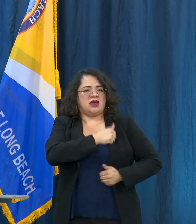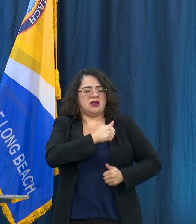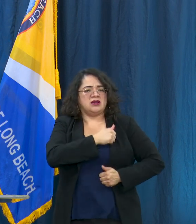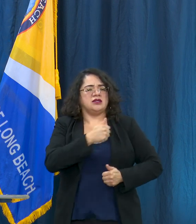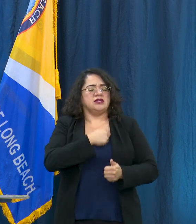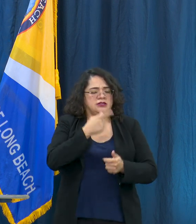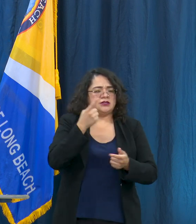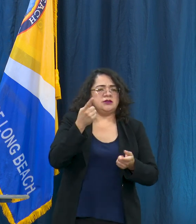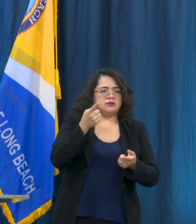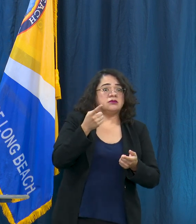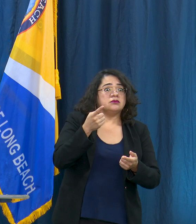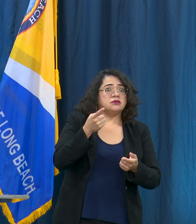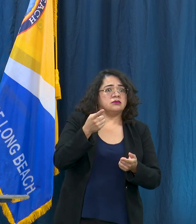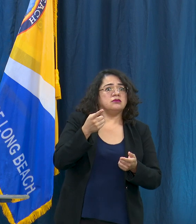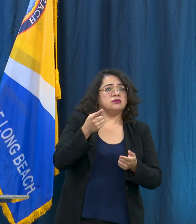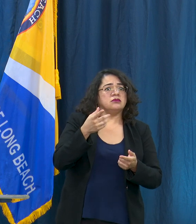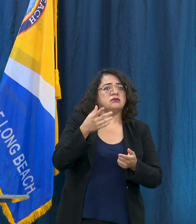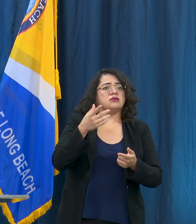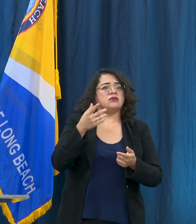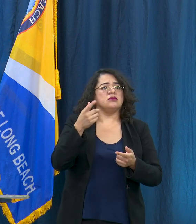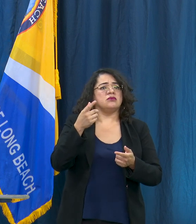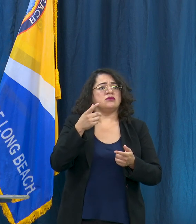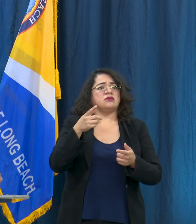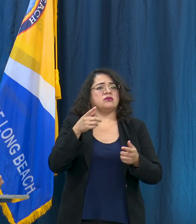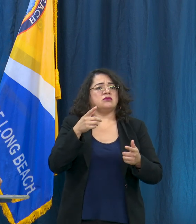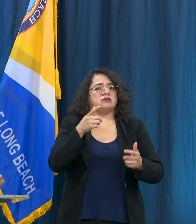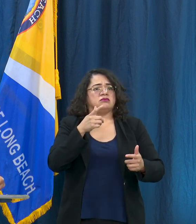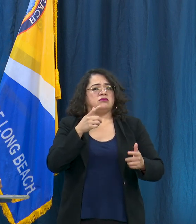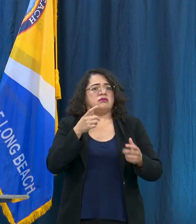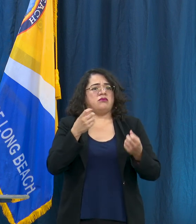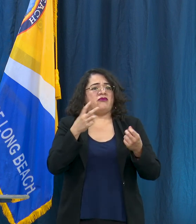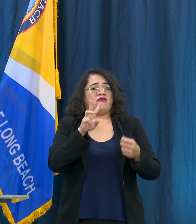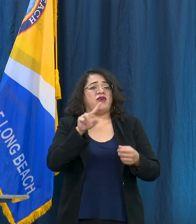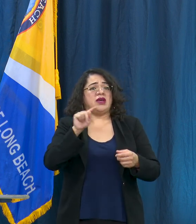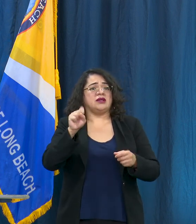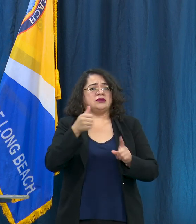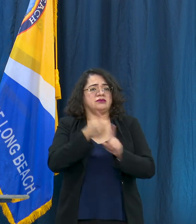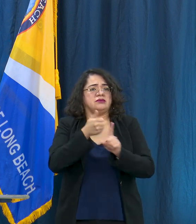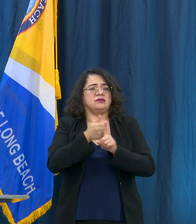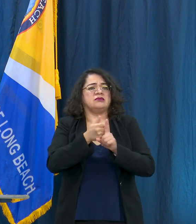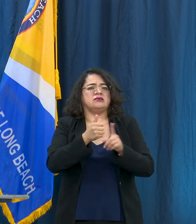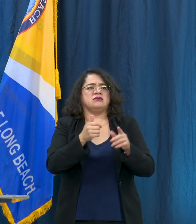and so many other partners. I want folks also to know that